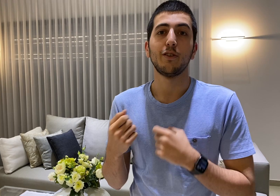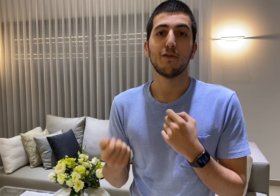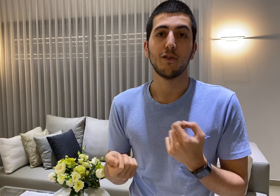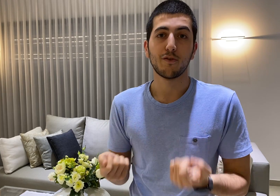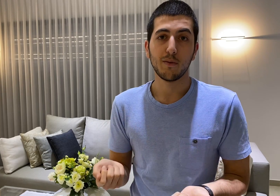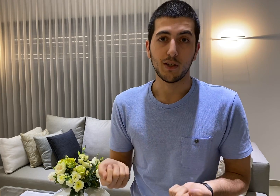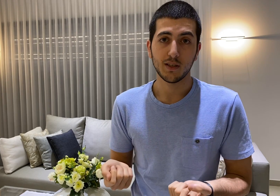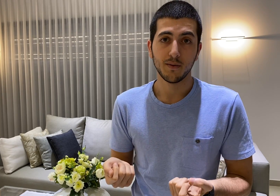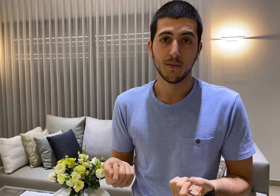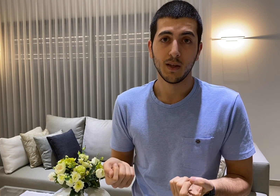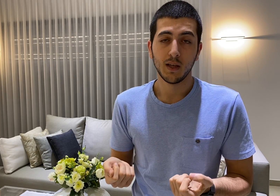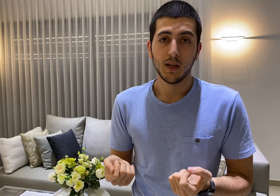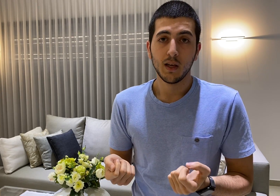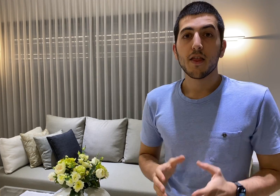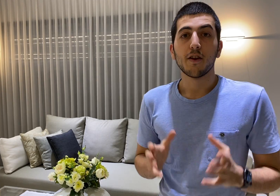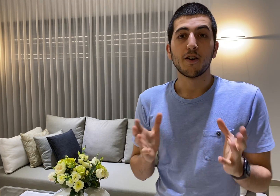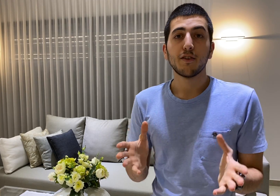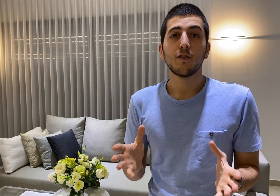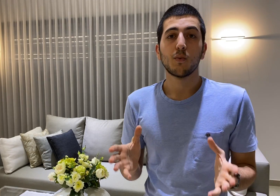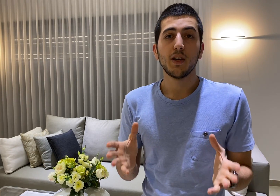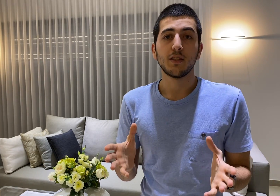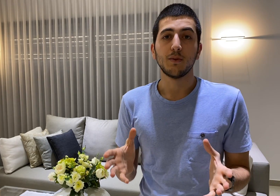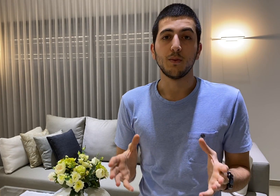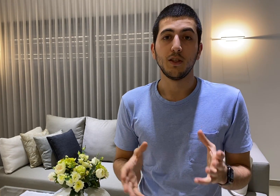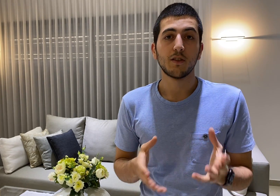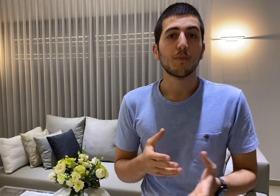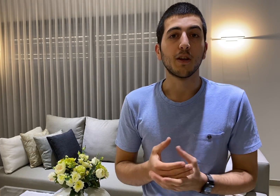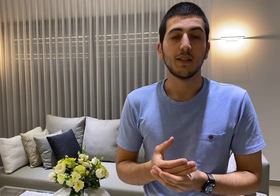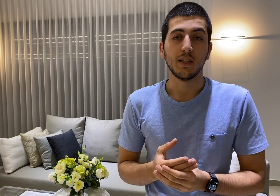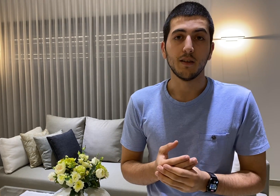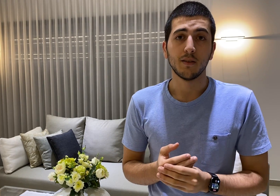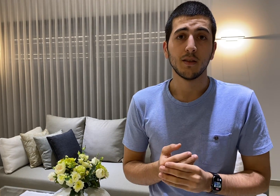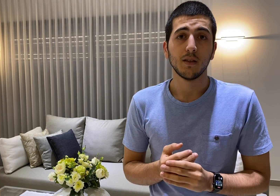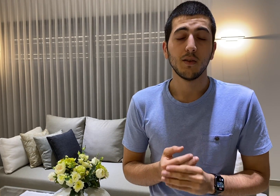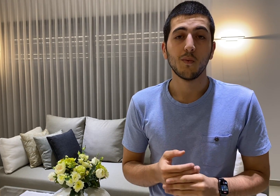different frame rates. There are different ways to interpolate data when